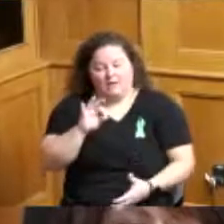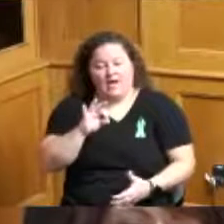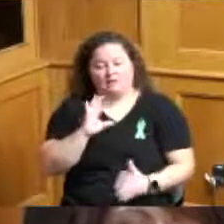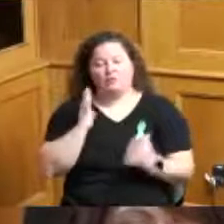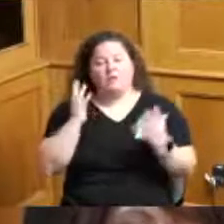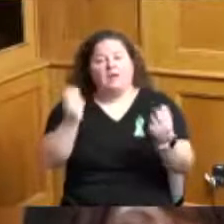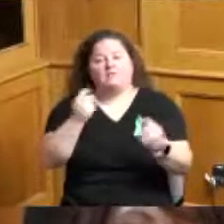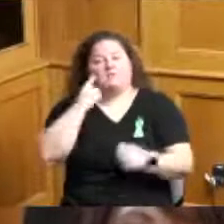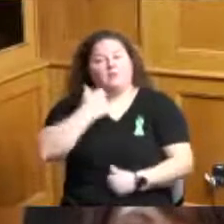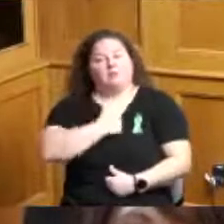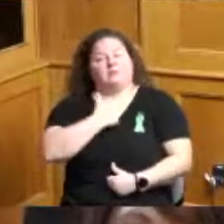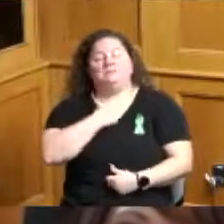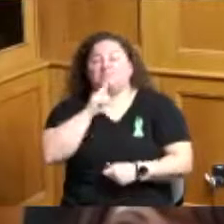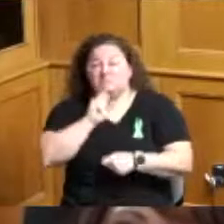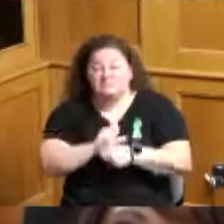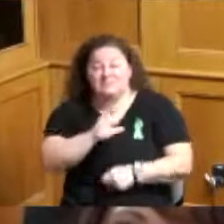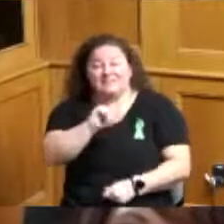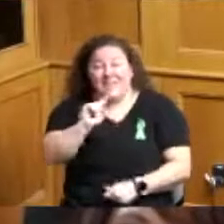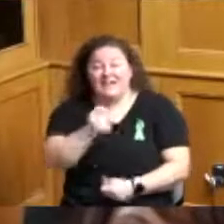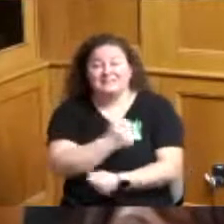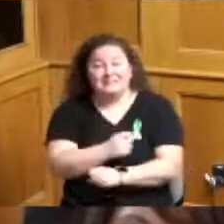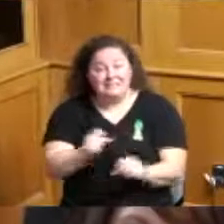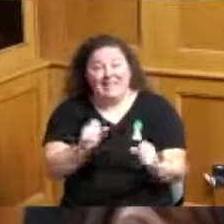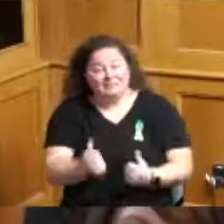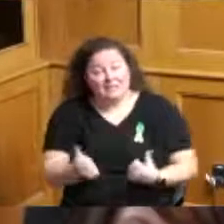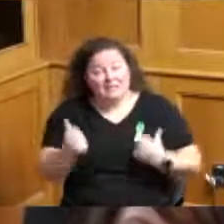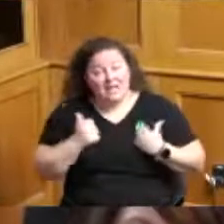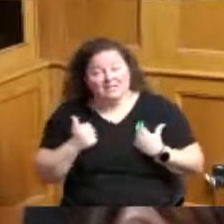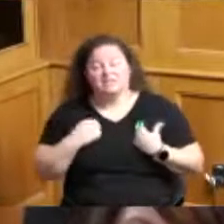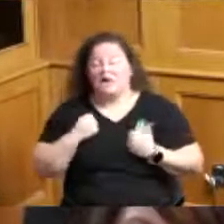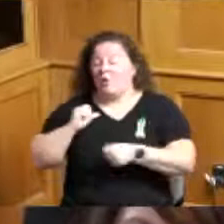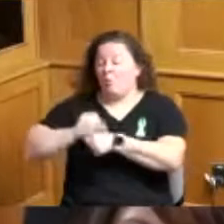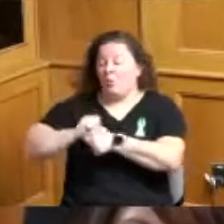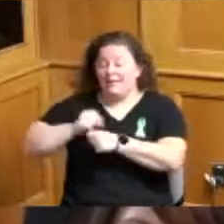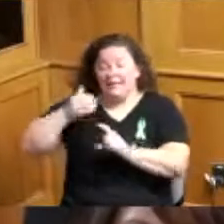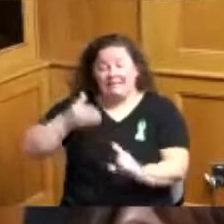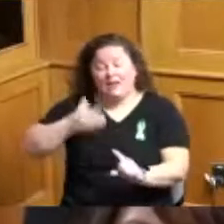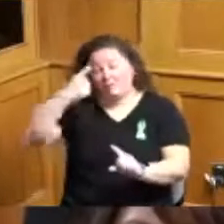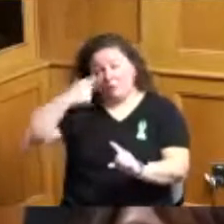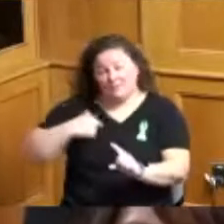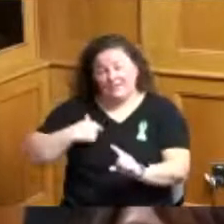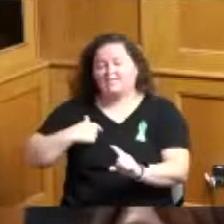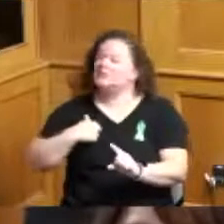save lives and rebuilds families working at cat for me is not only an honor but a passion